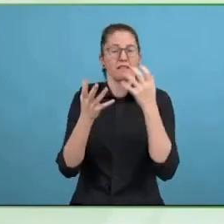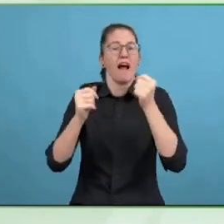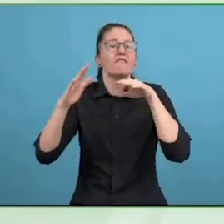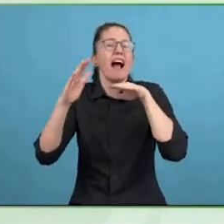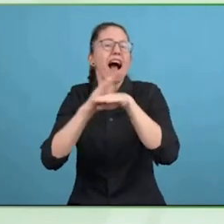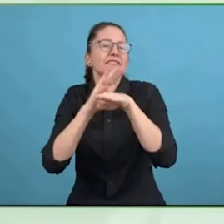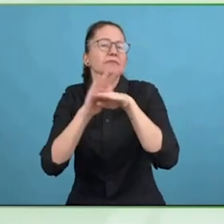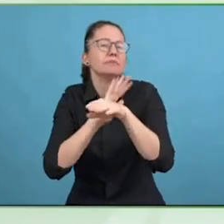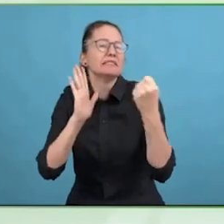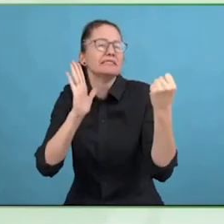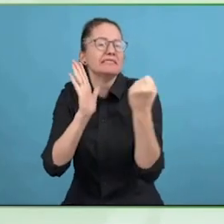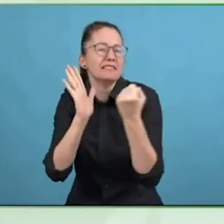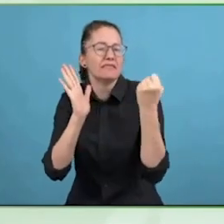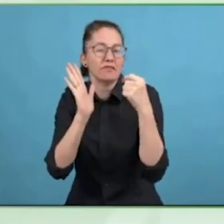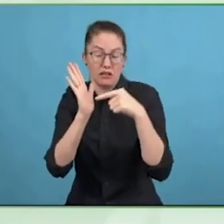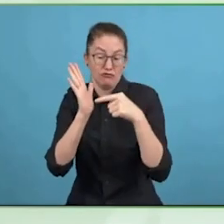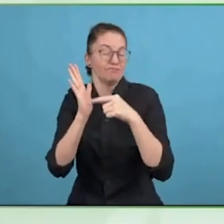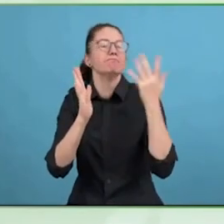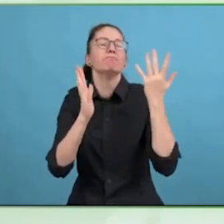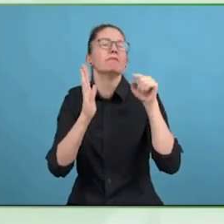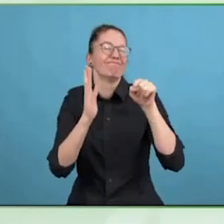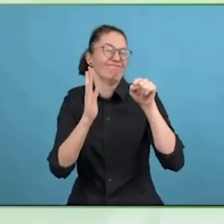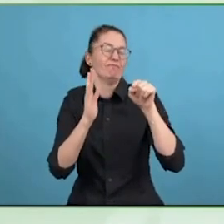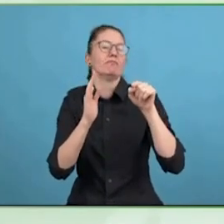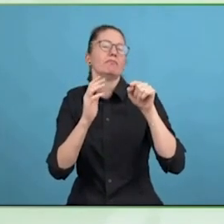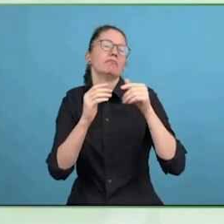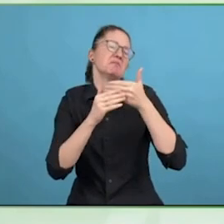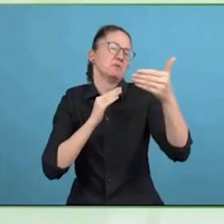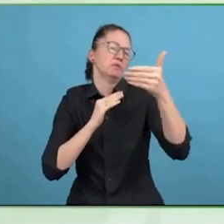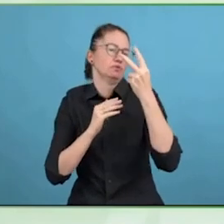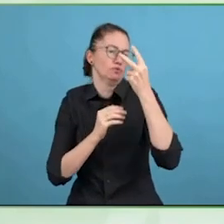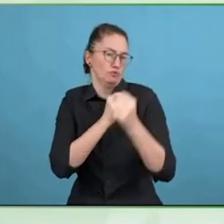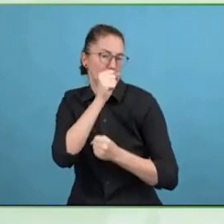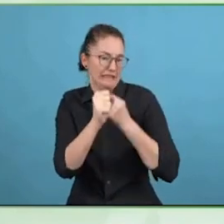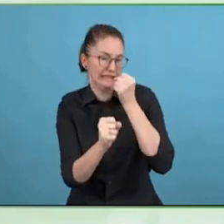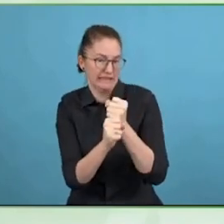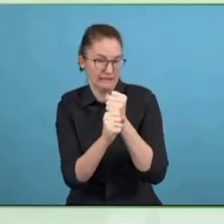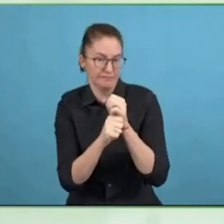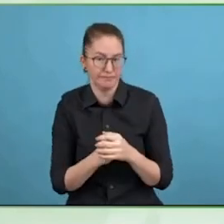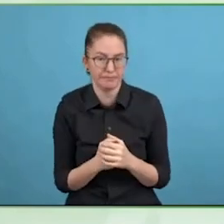Thank you, Christopher, for this explanation and there is a question,